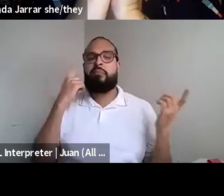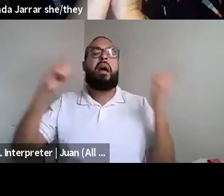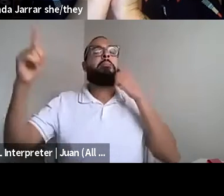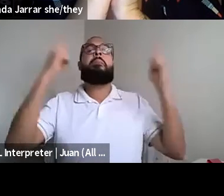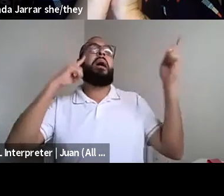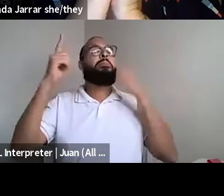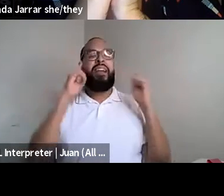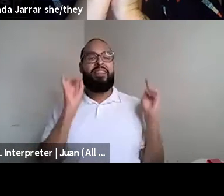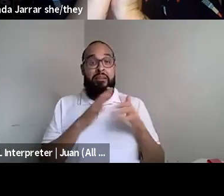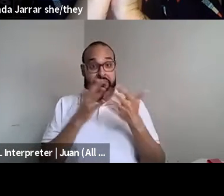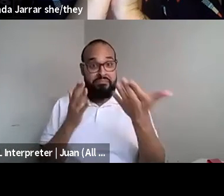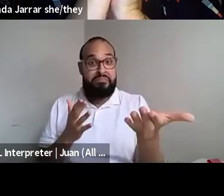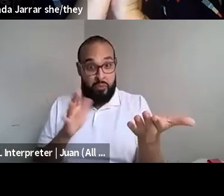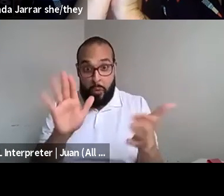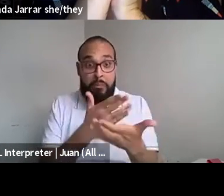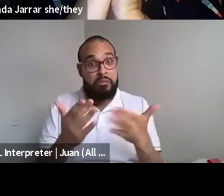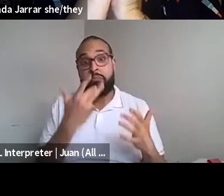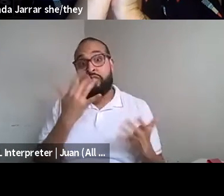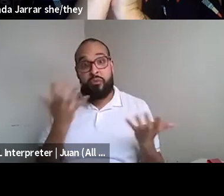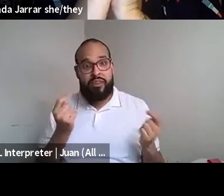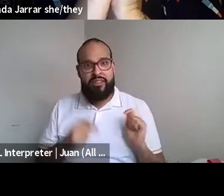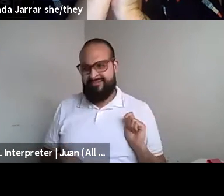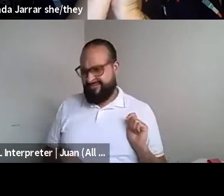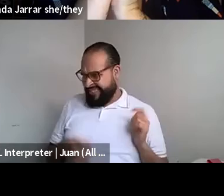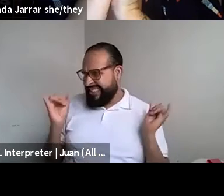Kenyon Farrow (he/him/his): What's your soundtrack. Brontez Purnell: They still got that as my bio,